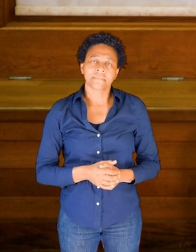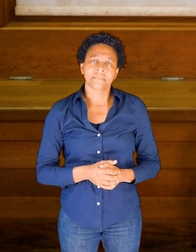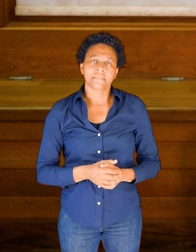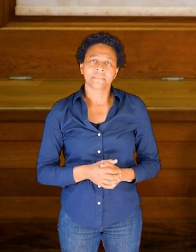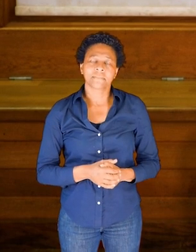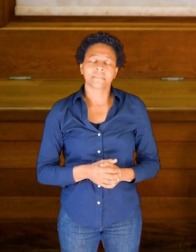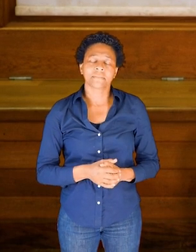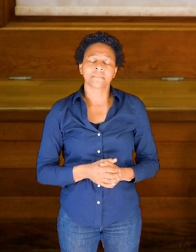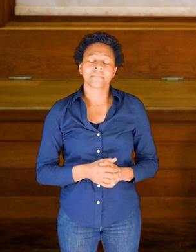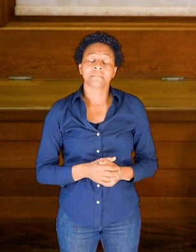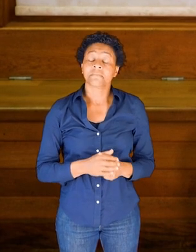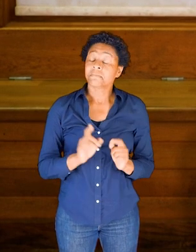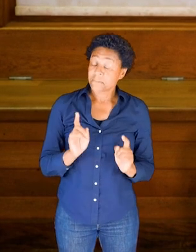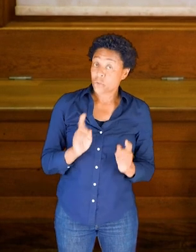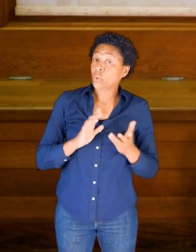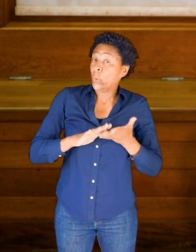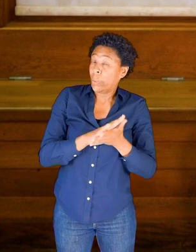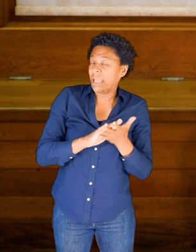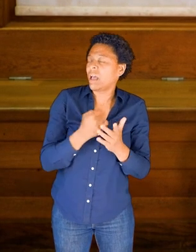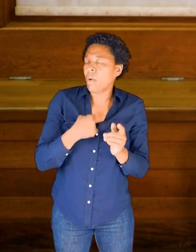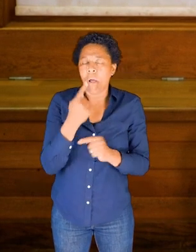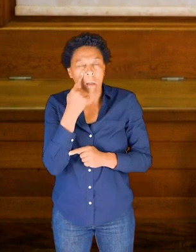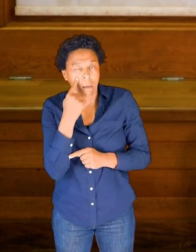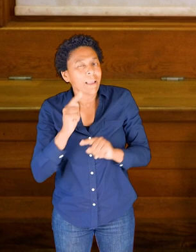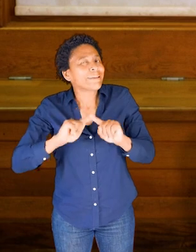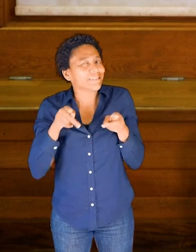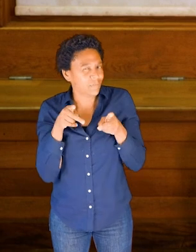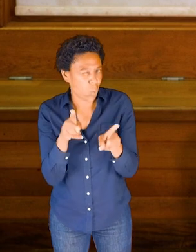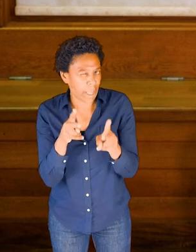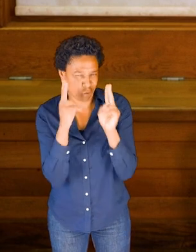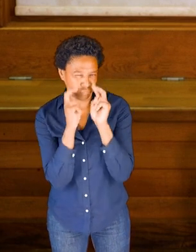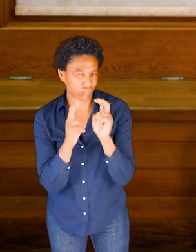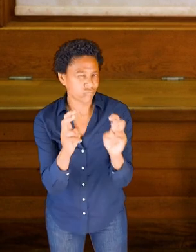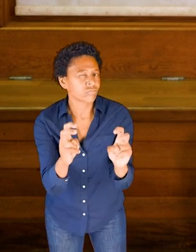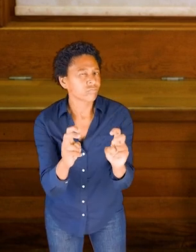So I'm going to try to use a different way to explore